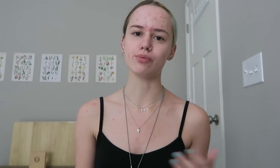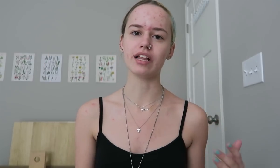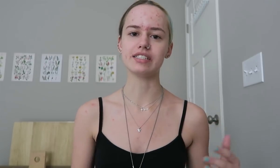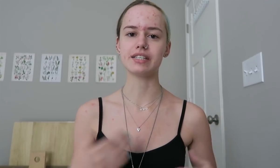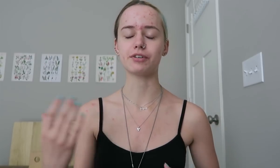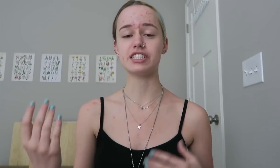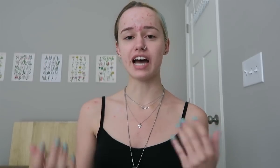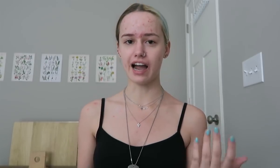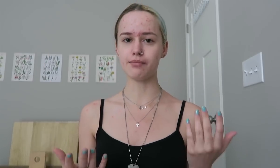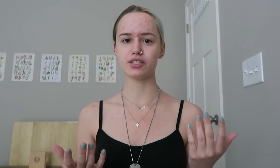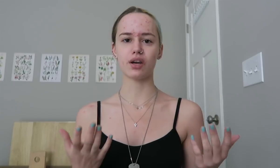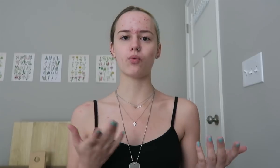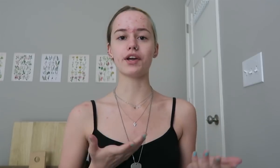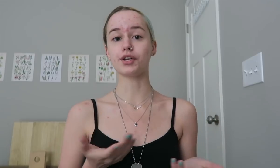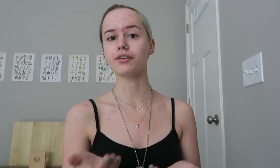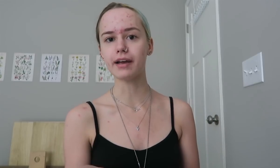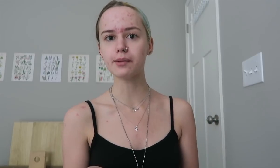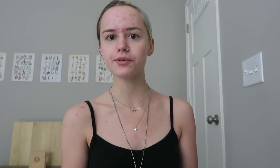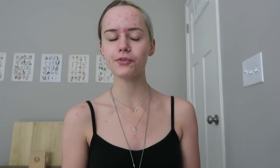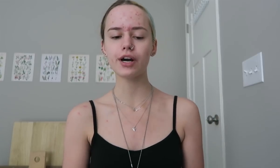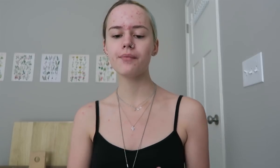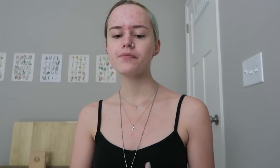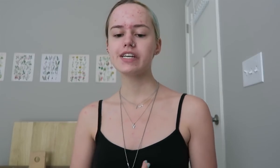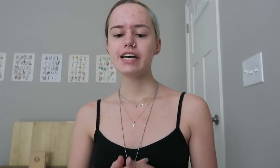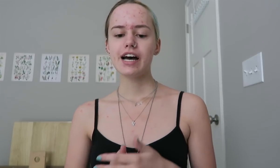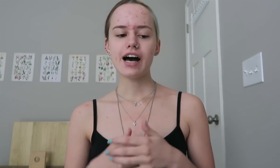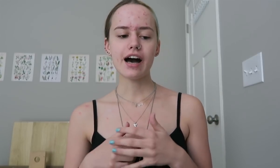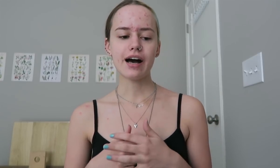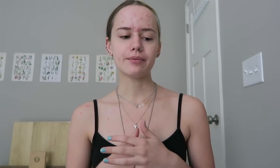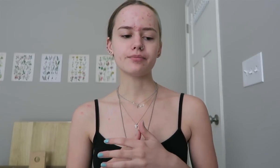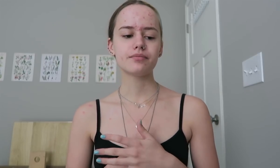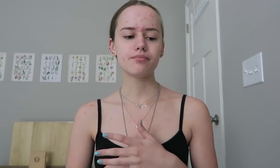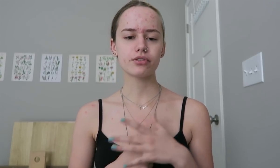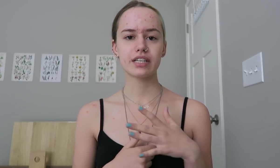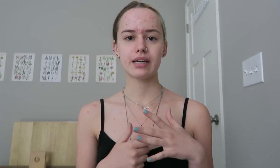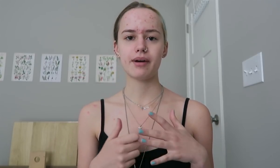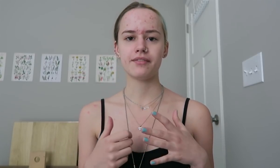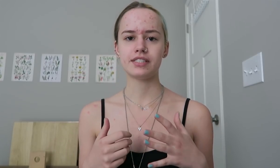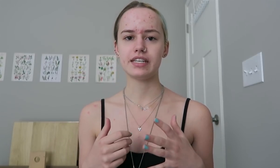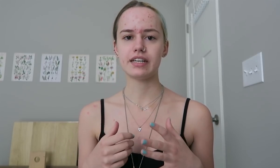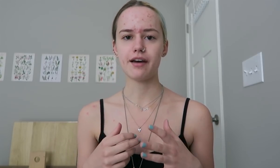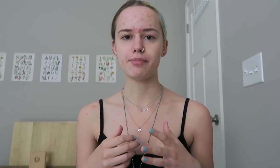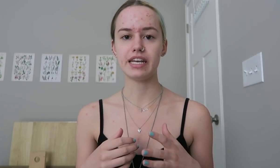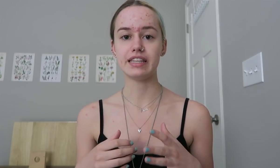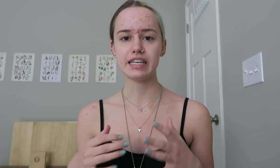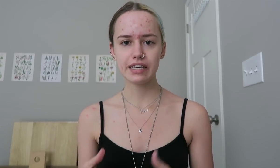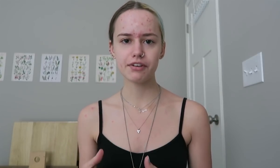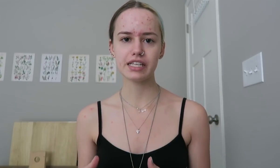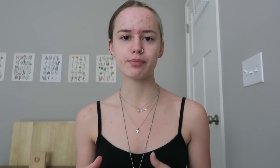as well as different times, like what you're available for. Um, most of them I've seen have been in the evening but